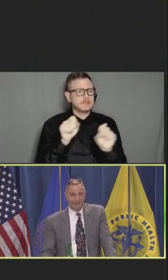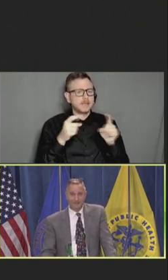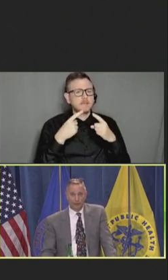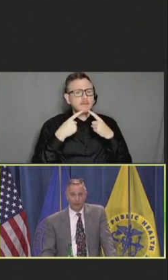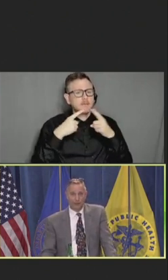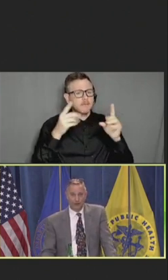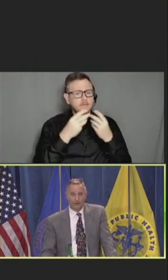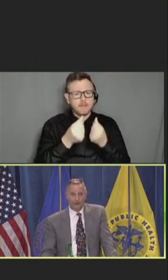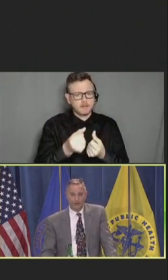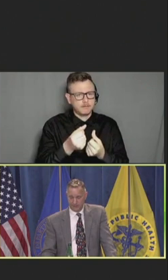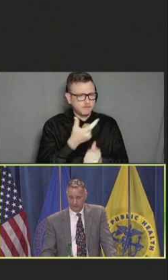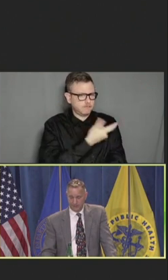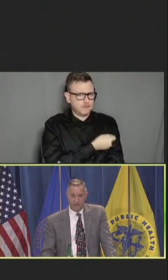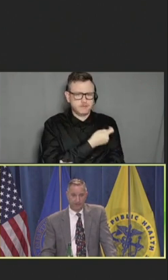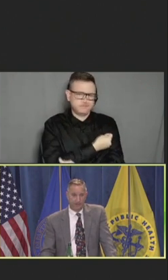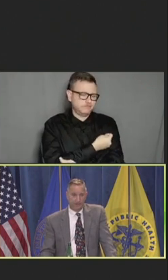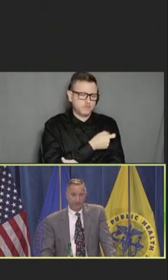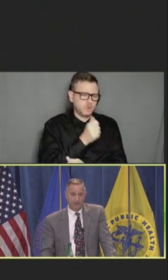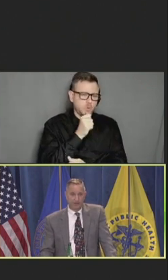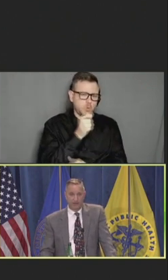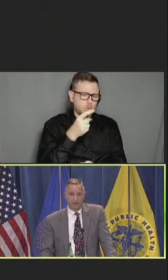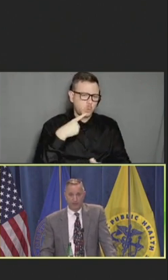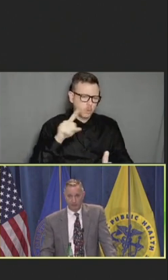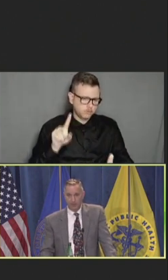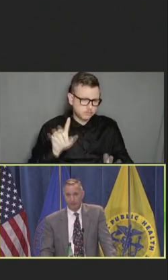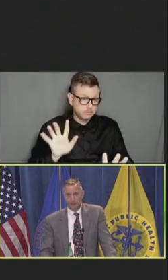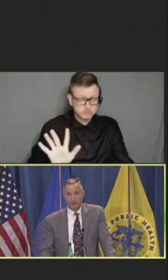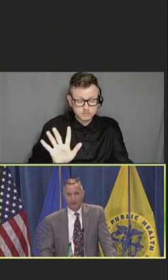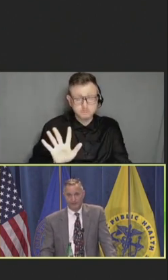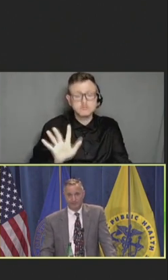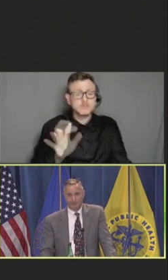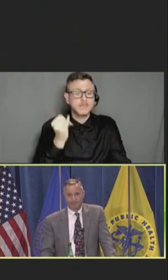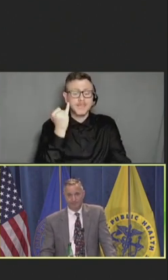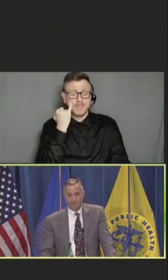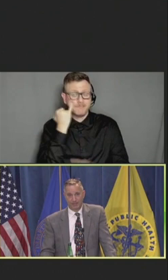don't work when people don't trust them.